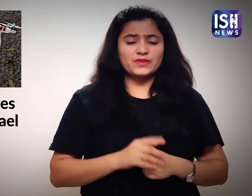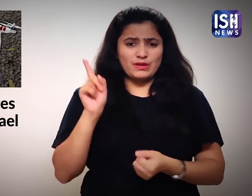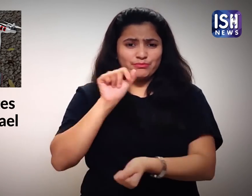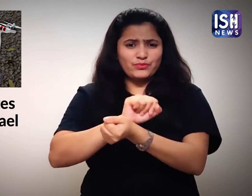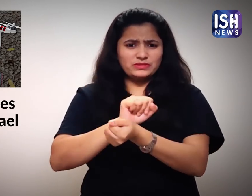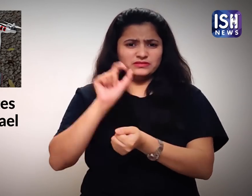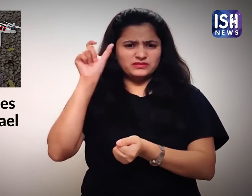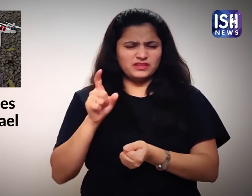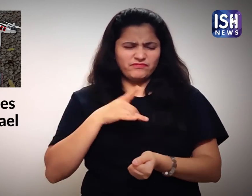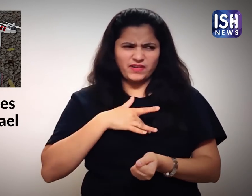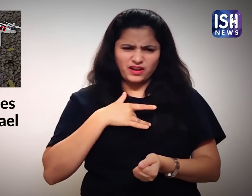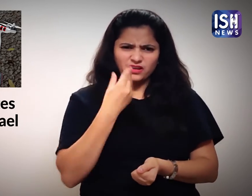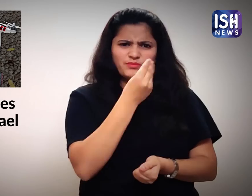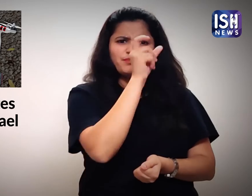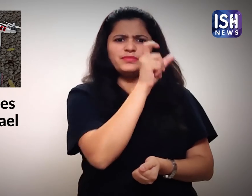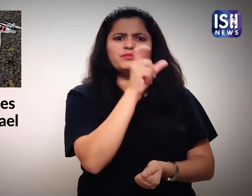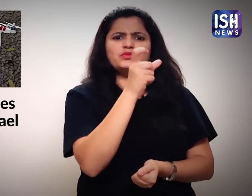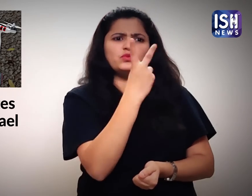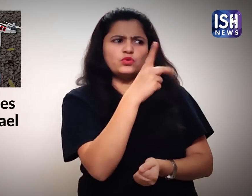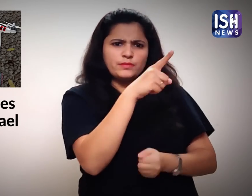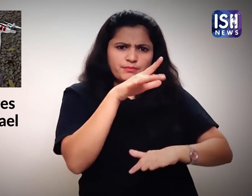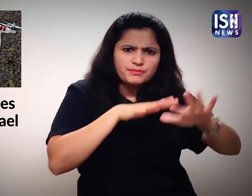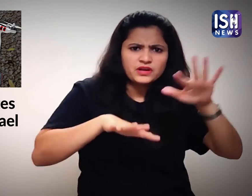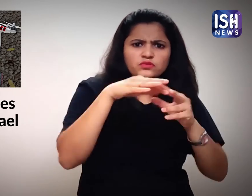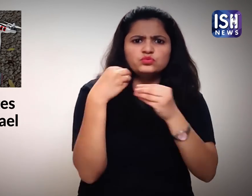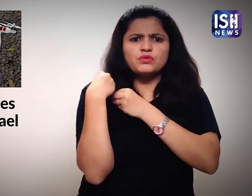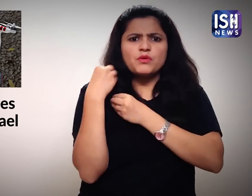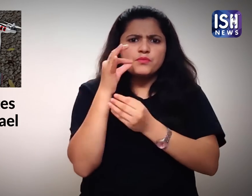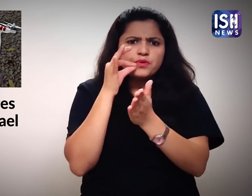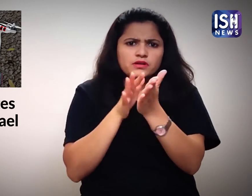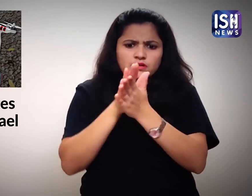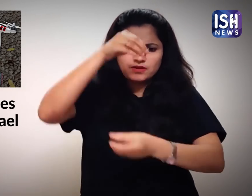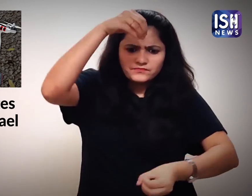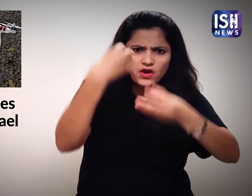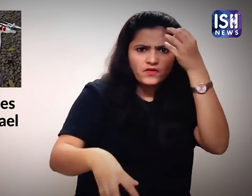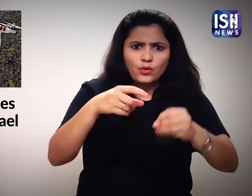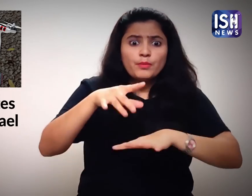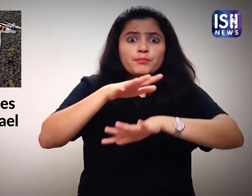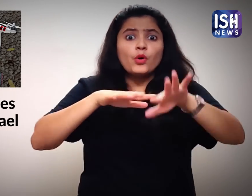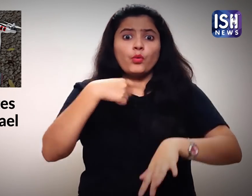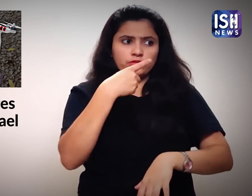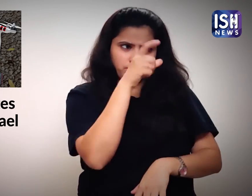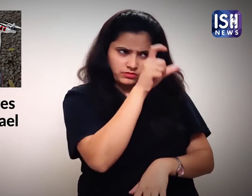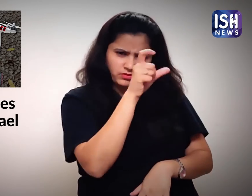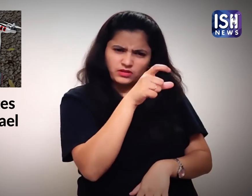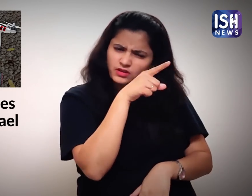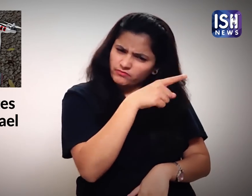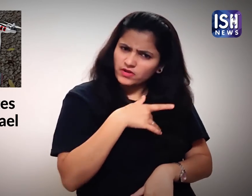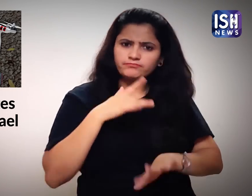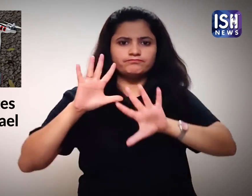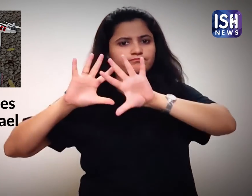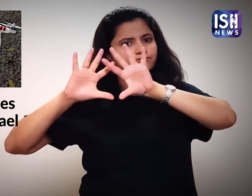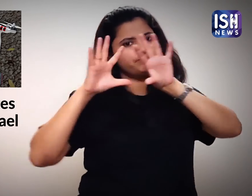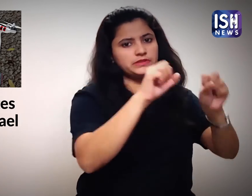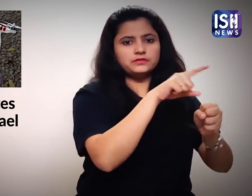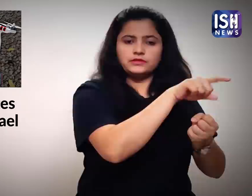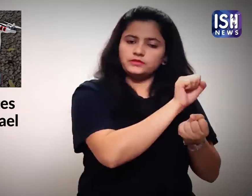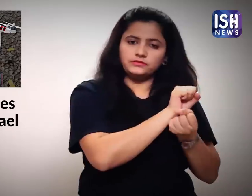Police identified and arrested two suspects who were responsible for distributing the marijuana packets.